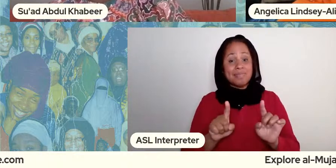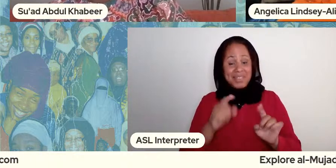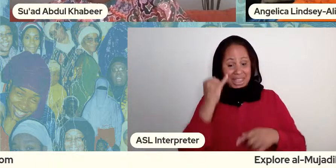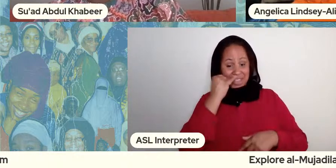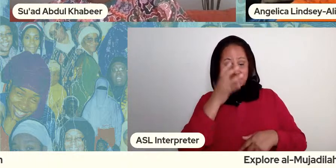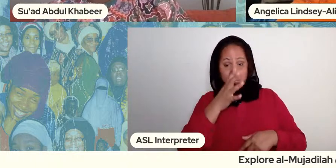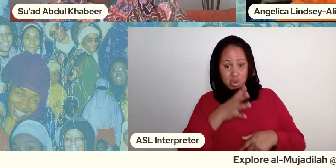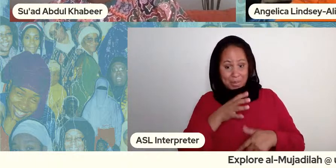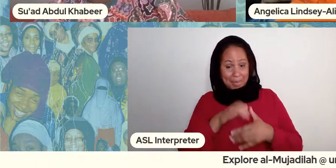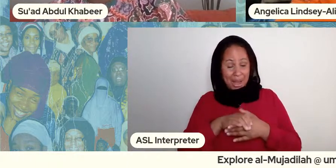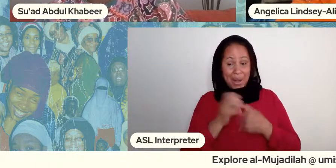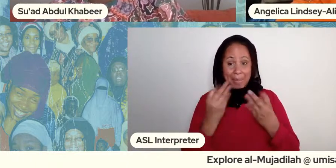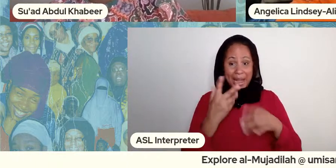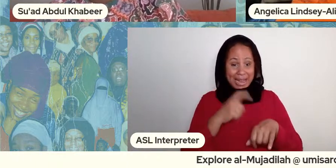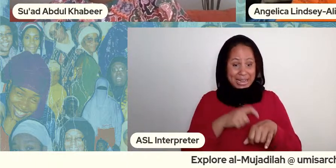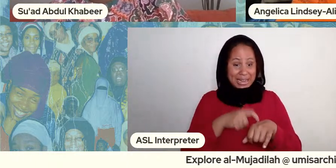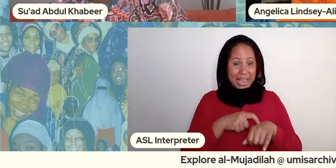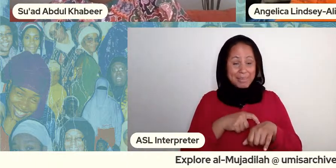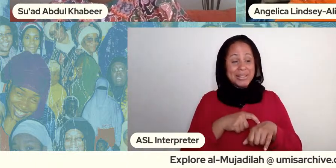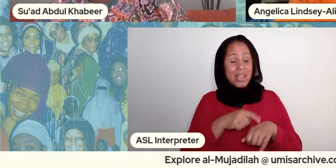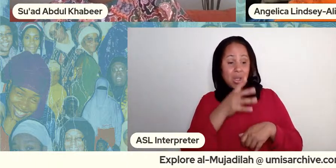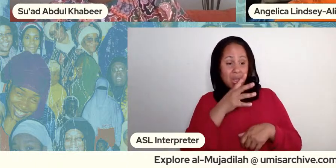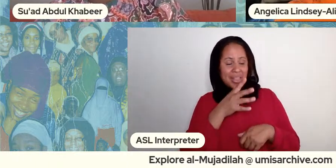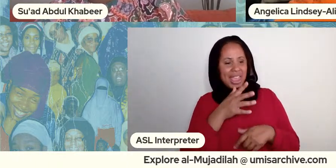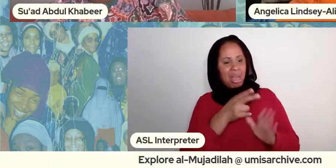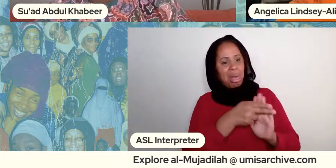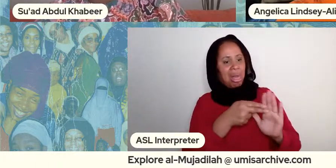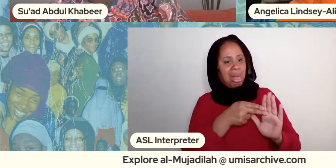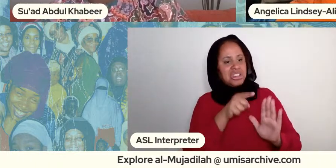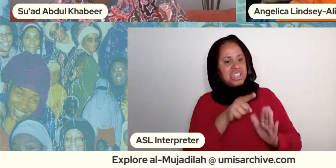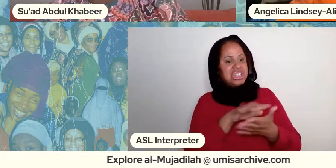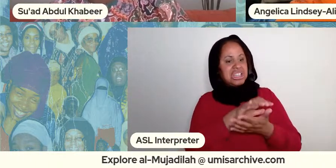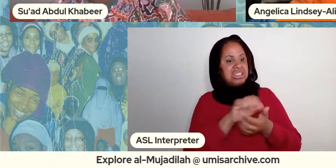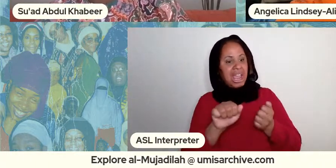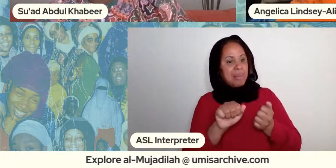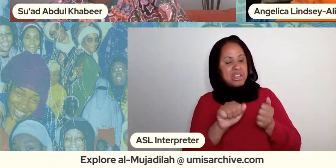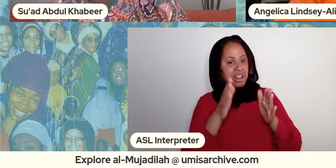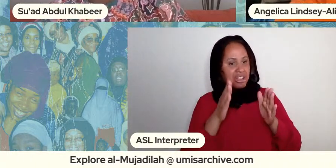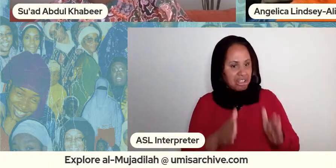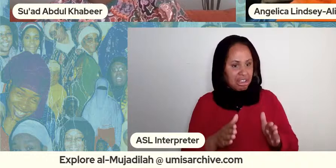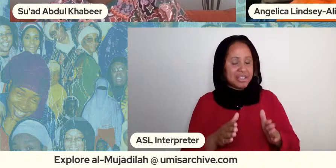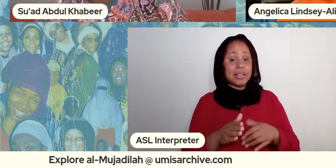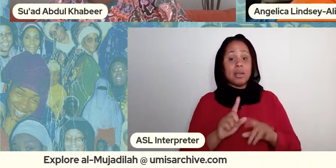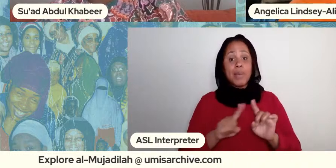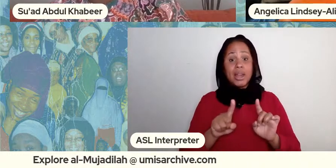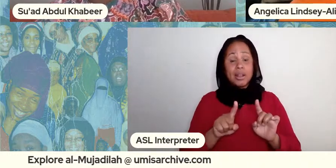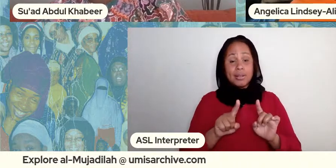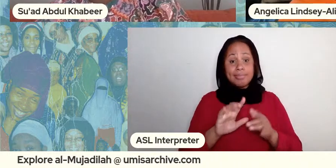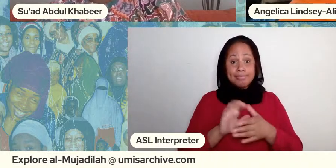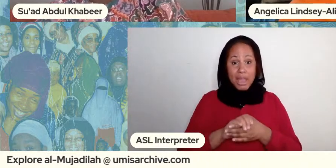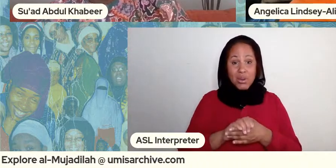is like used damaged goods but but marriage is a form of chastity right if you're if you're married